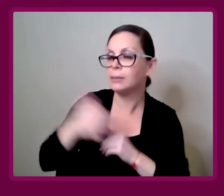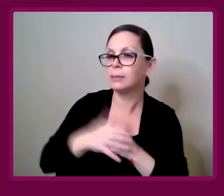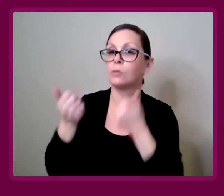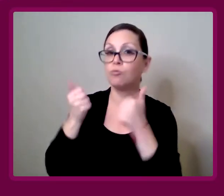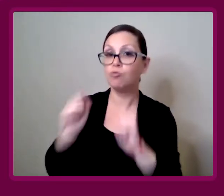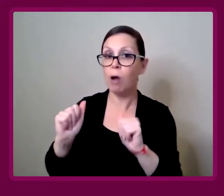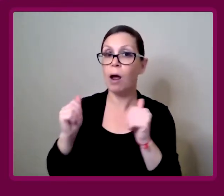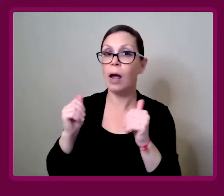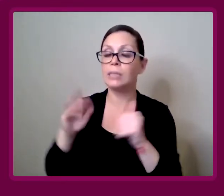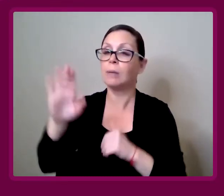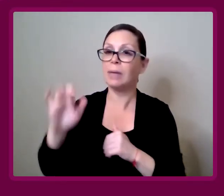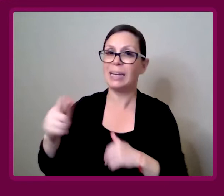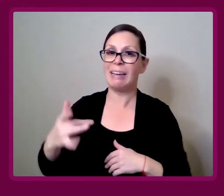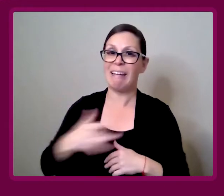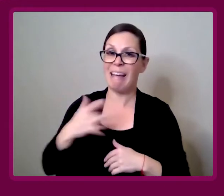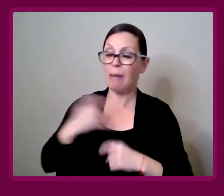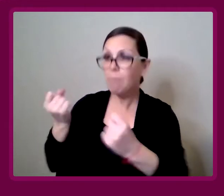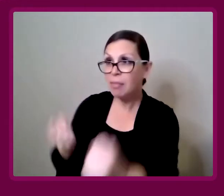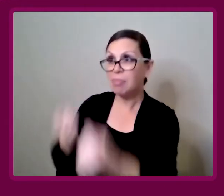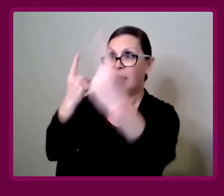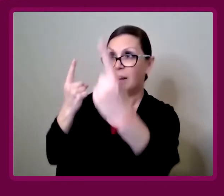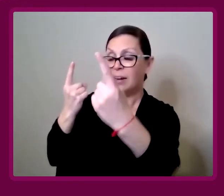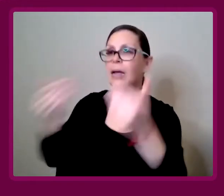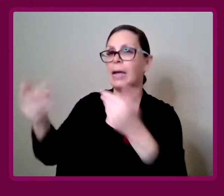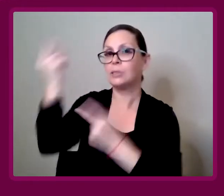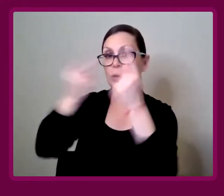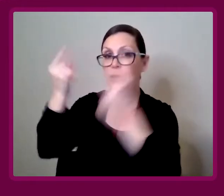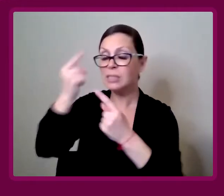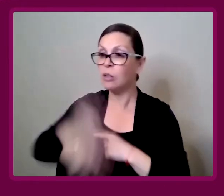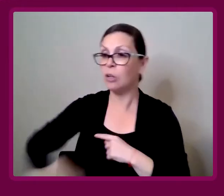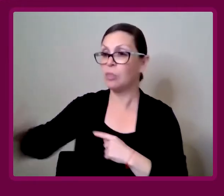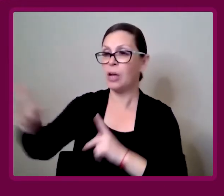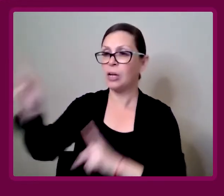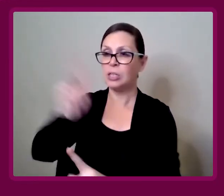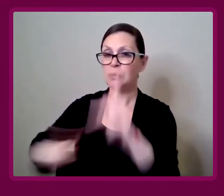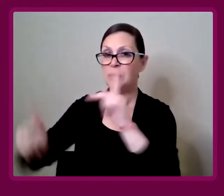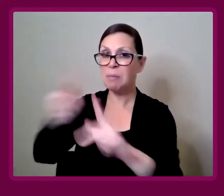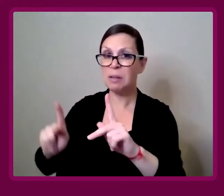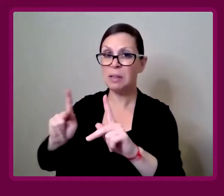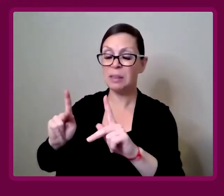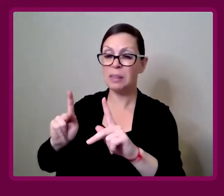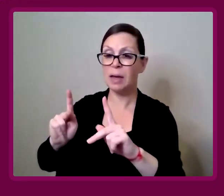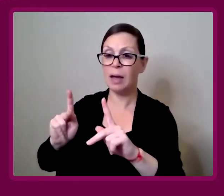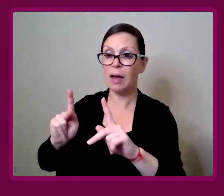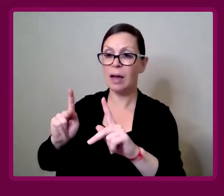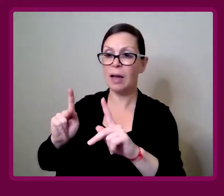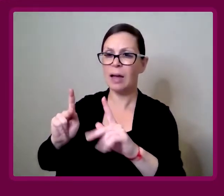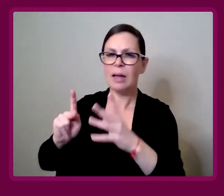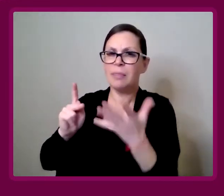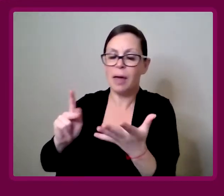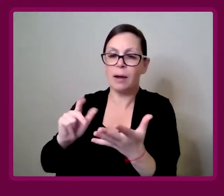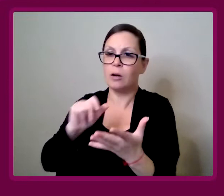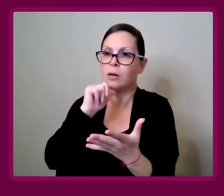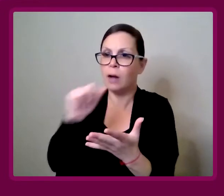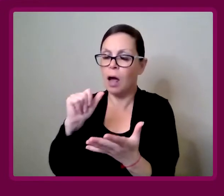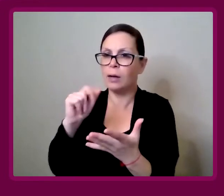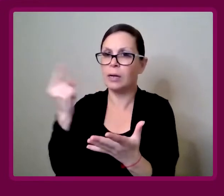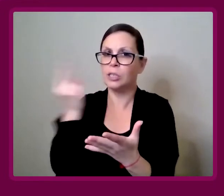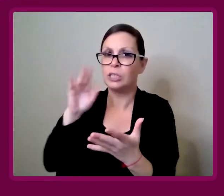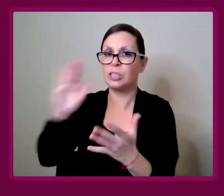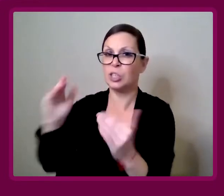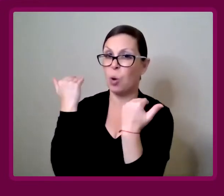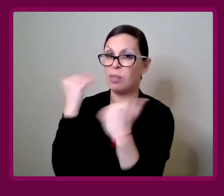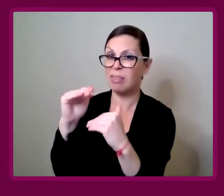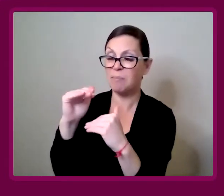Try to be empathetic, and to consider that there are people beyond your own lived experience.